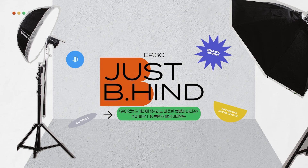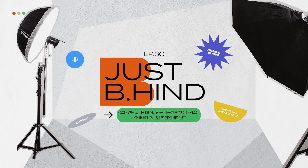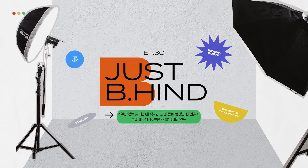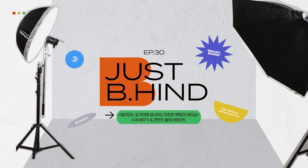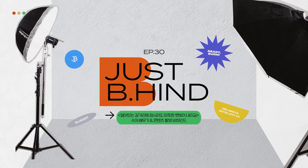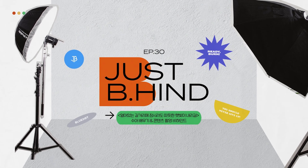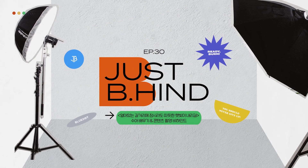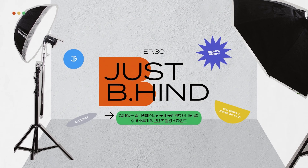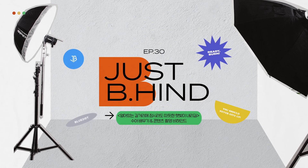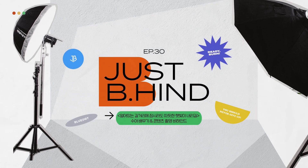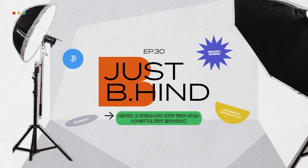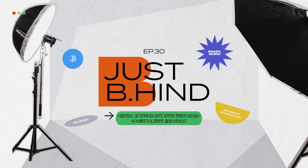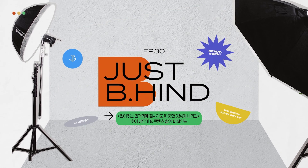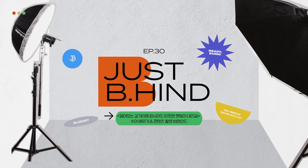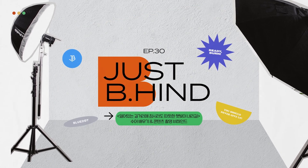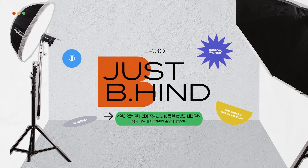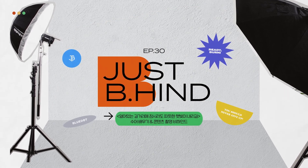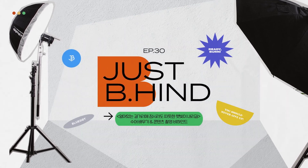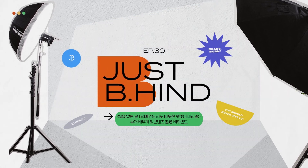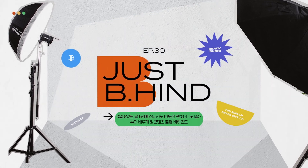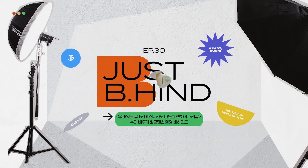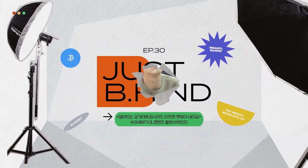[Learning 'Camellia' in sign language & content shoot behind-the-scenes]